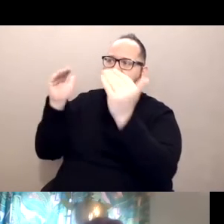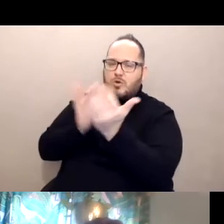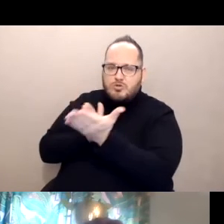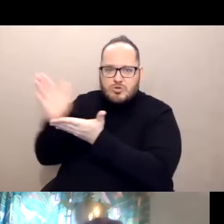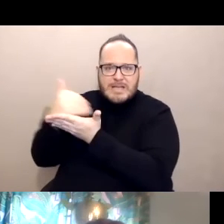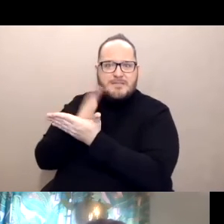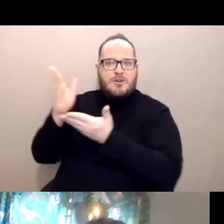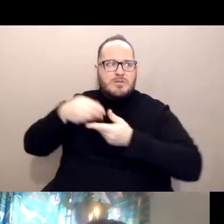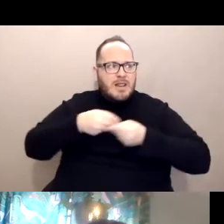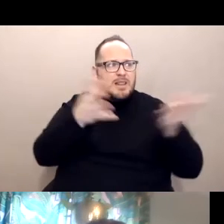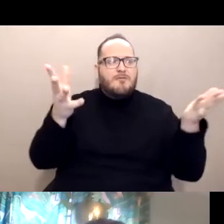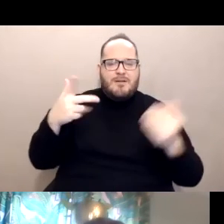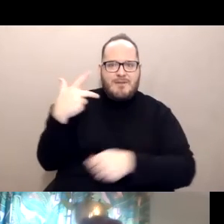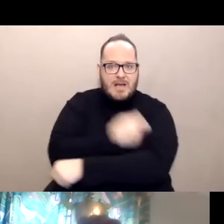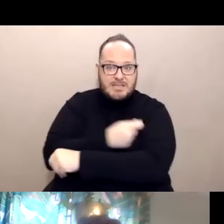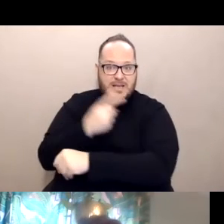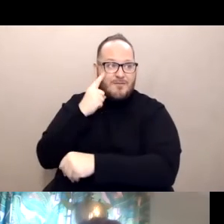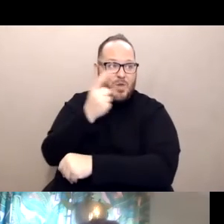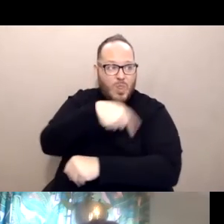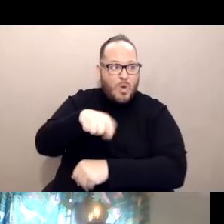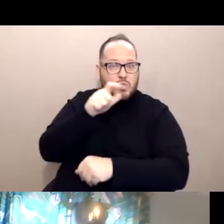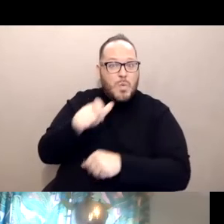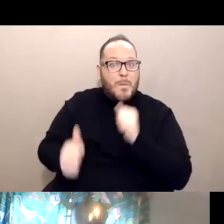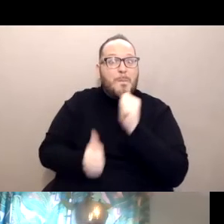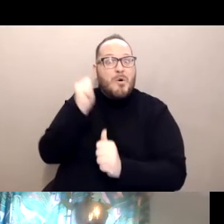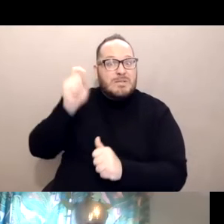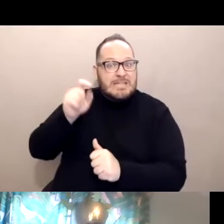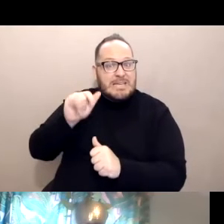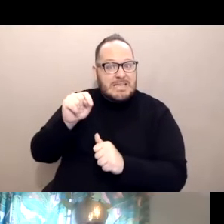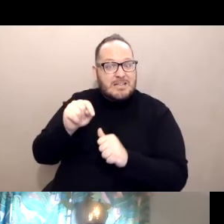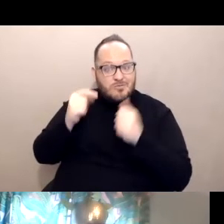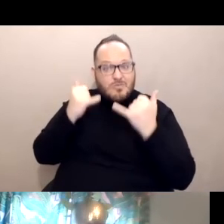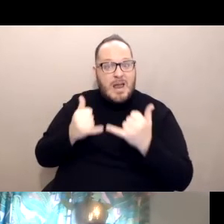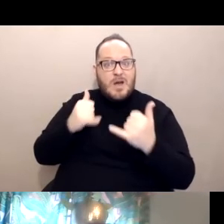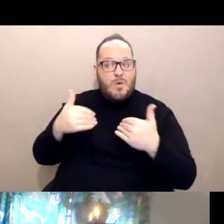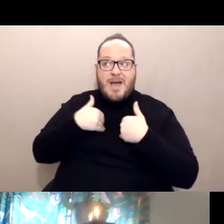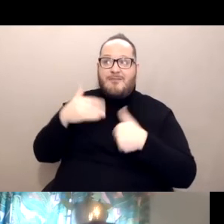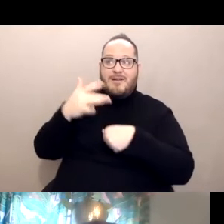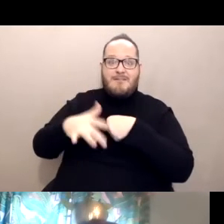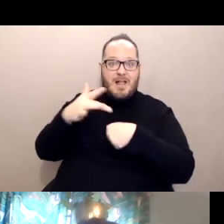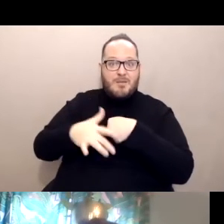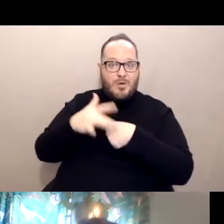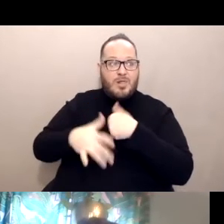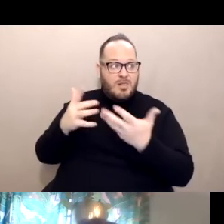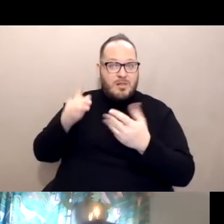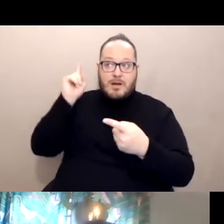of vaccine to those who most need it right now while we have it available, until we can make it available to everyone,